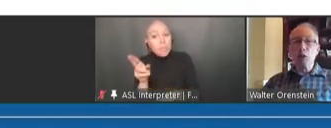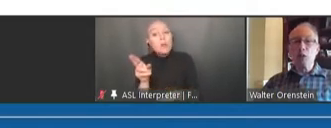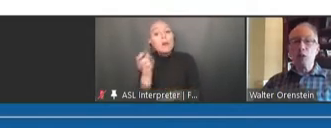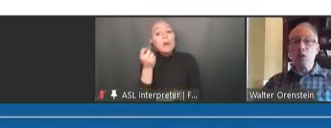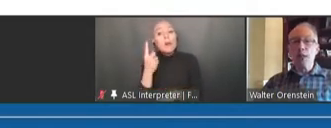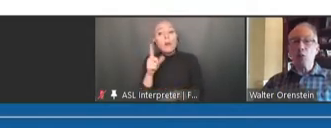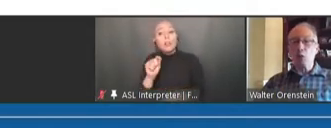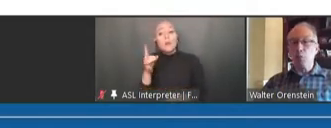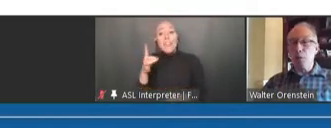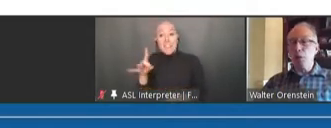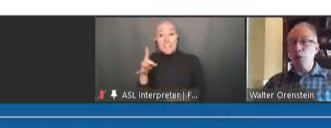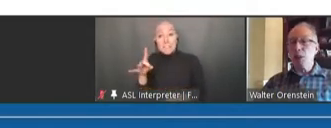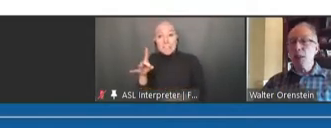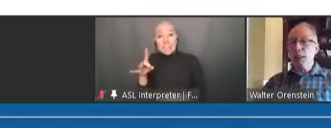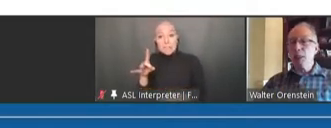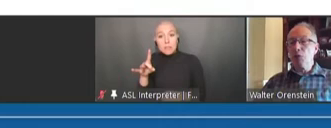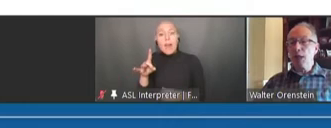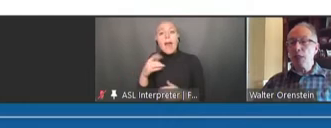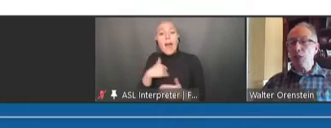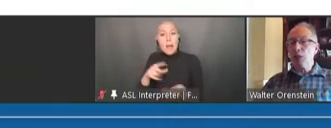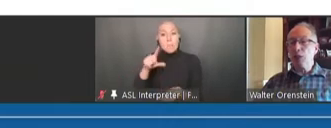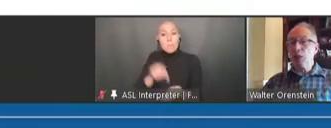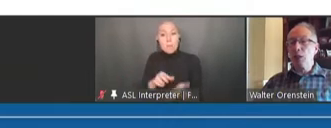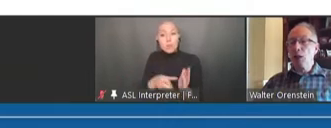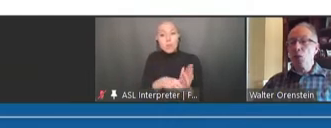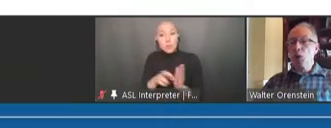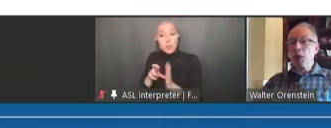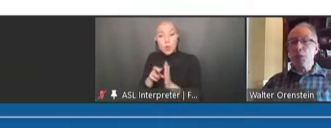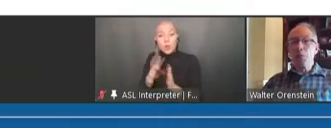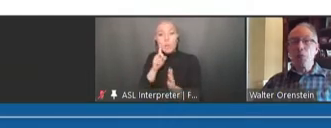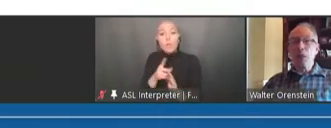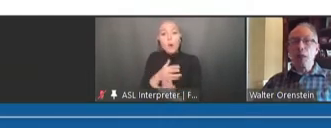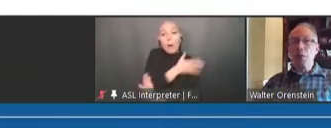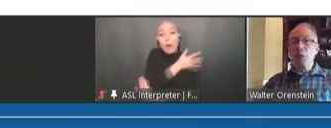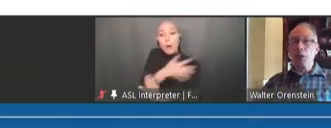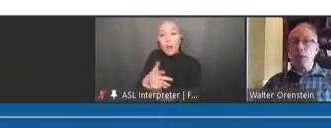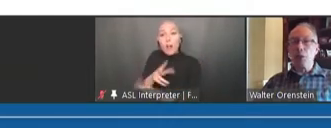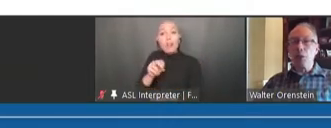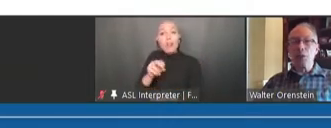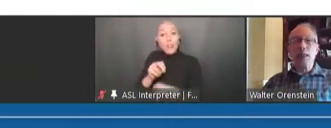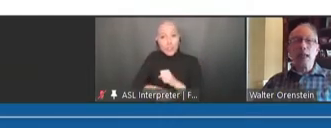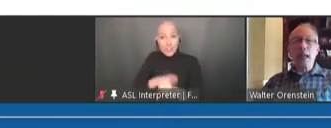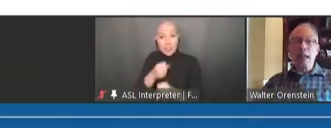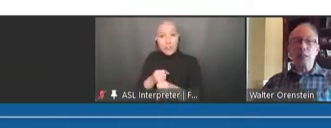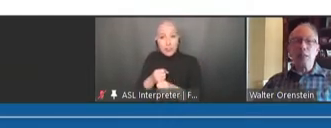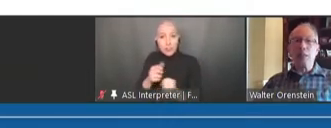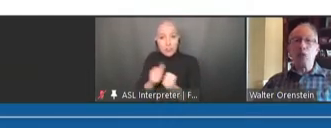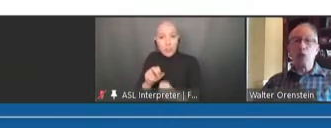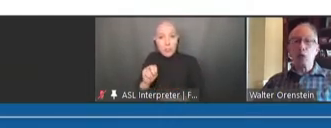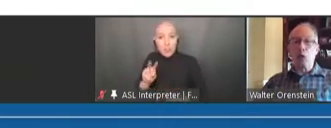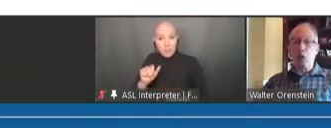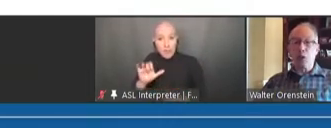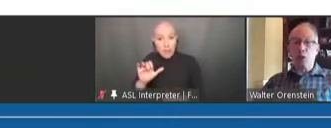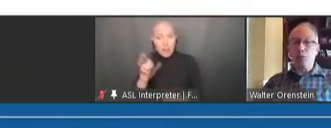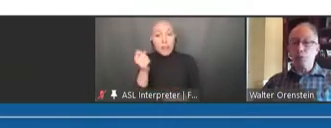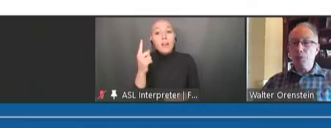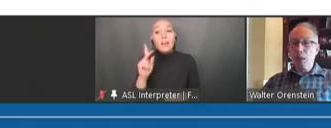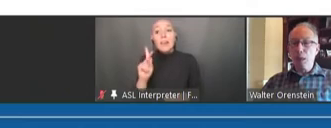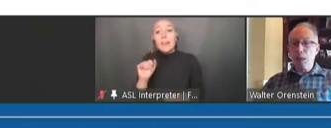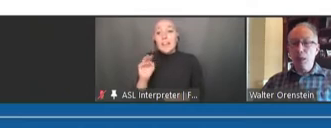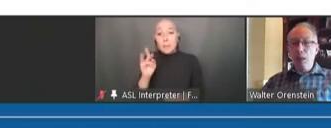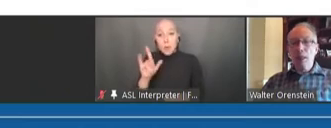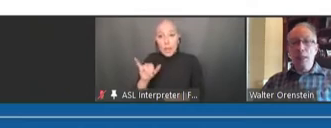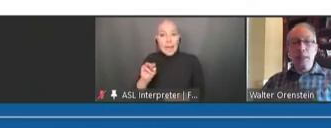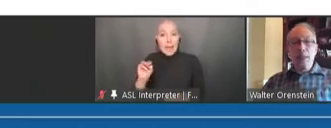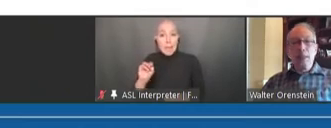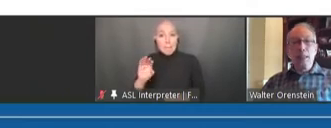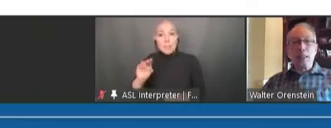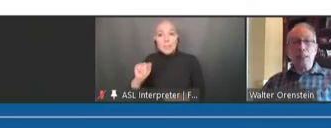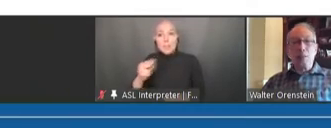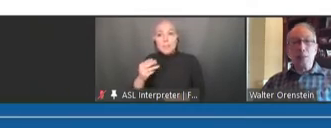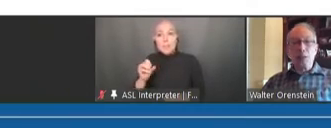of NVAC was published in vaccine with Kimberly M. Thompson as the first author. Next slide, please.